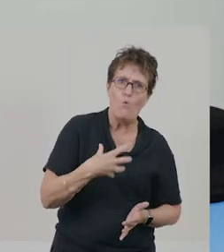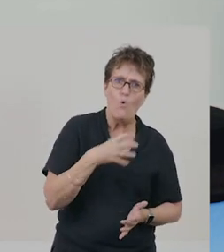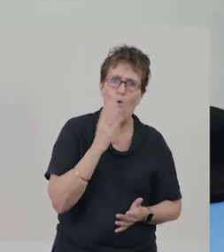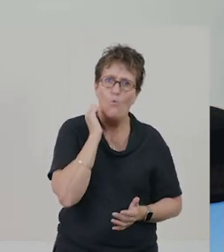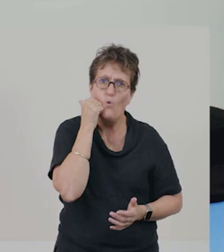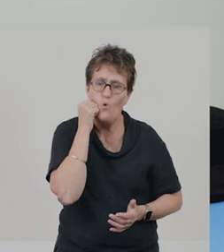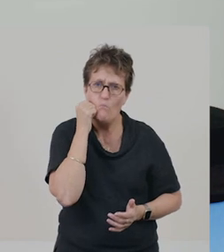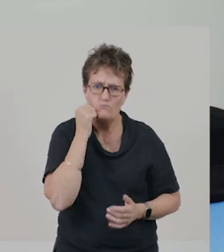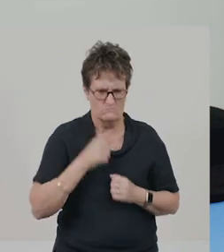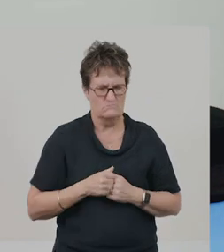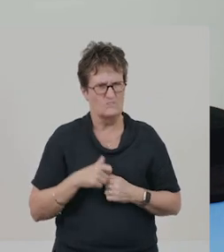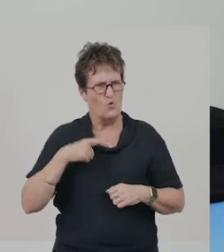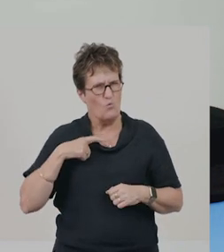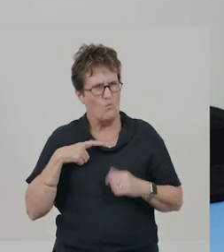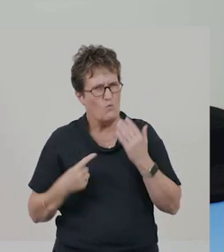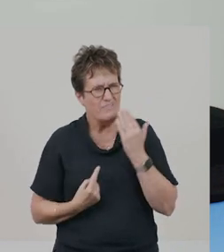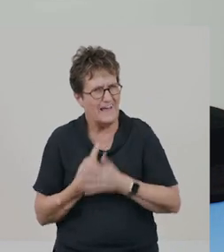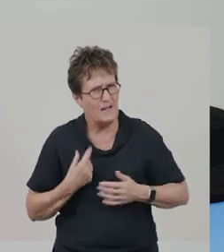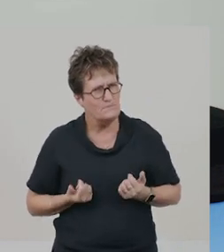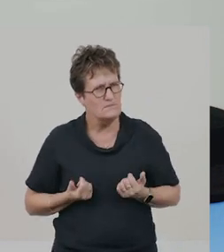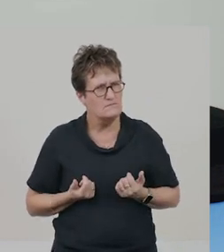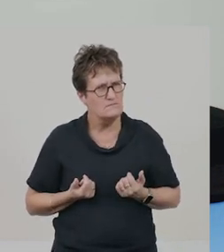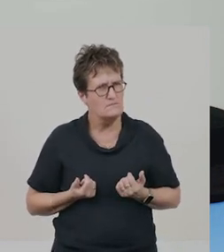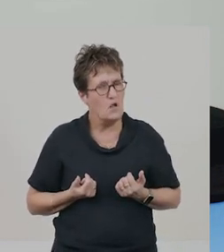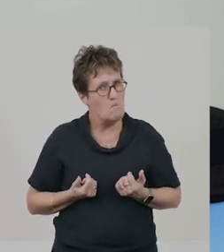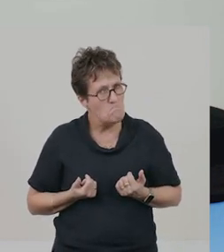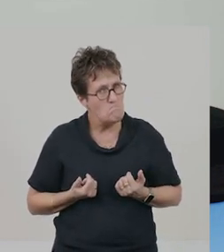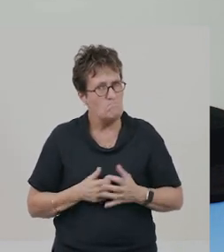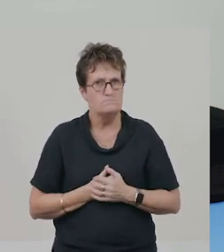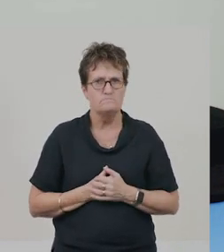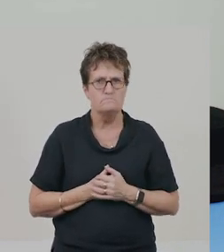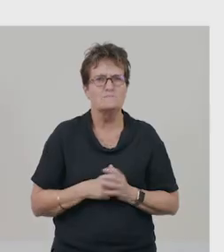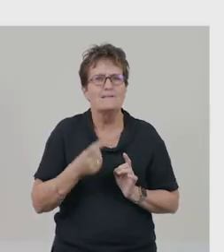Can you think of any reason why some things collected more heat from the Sun?